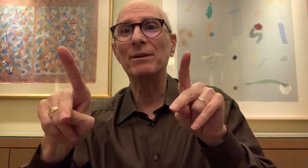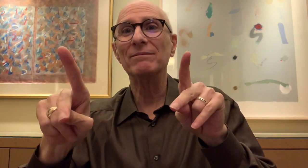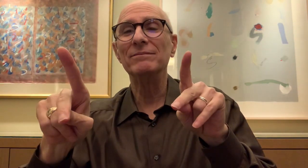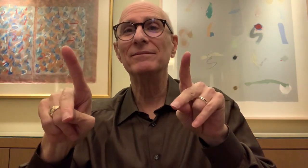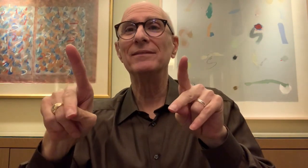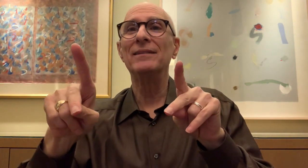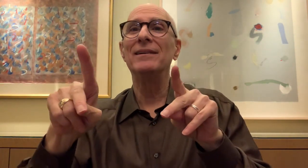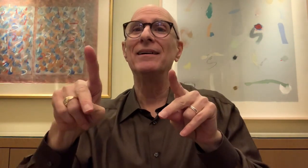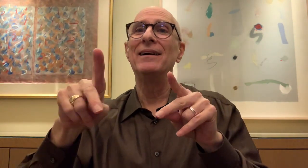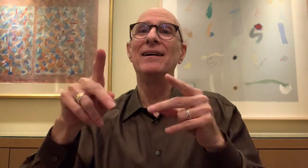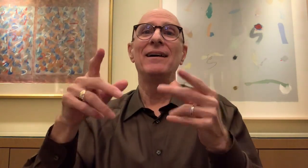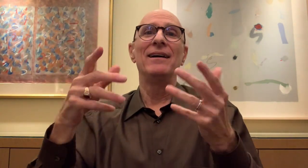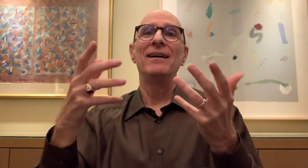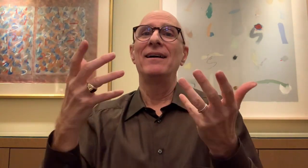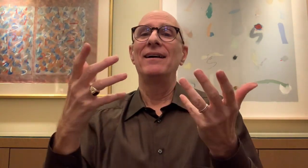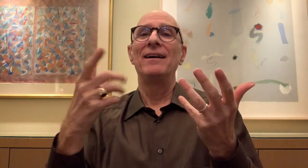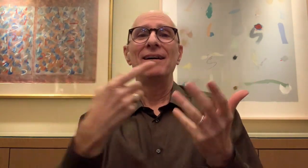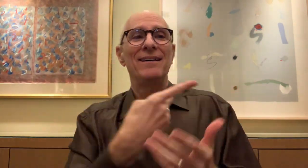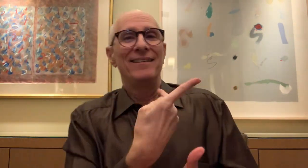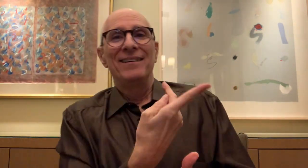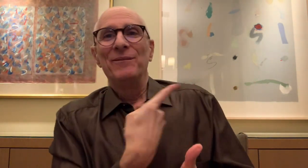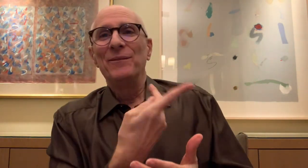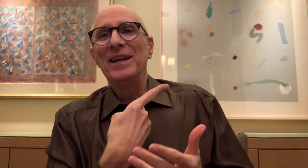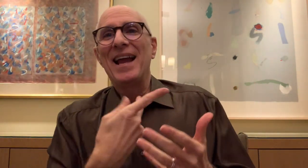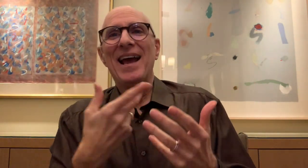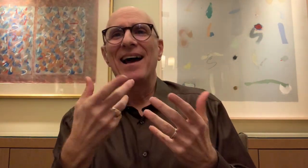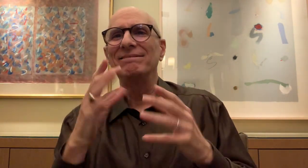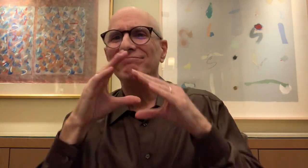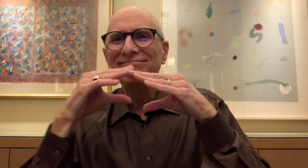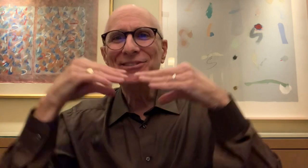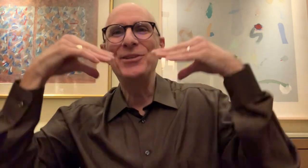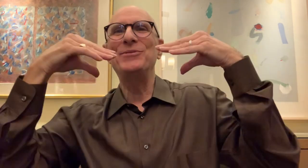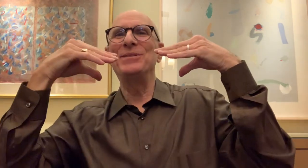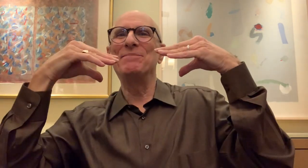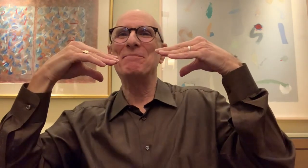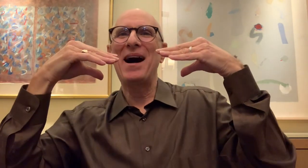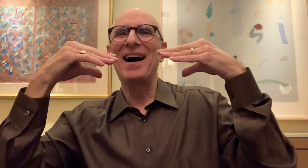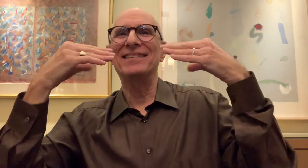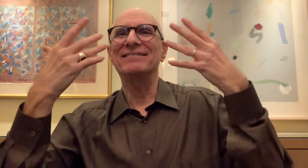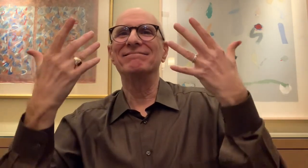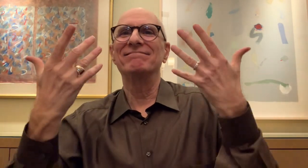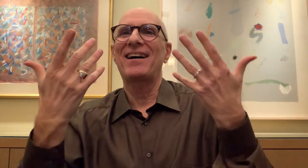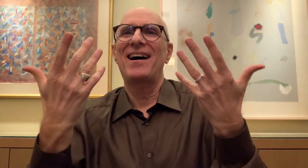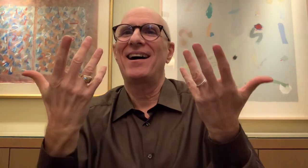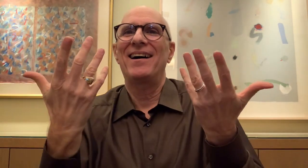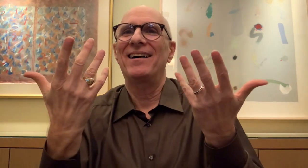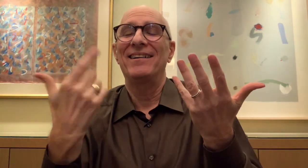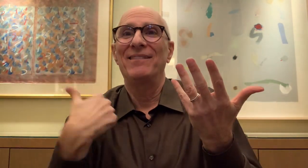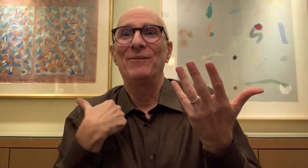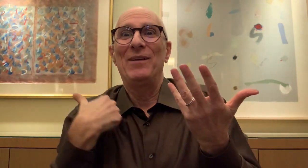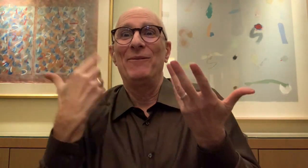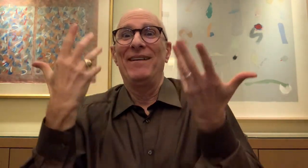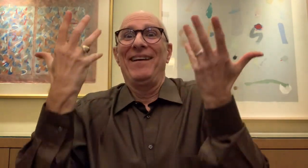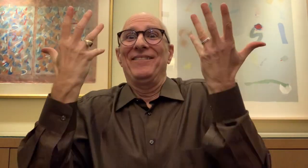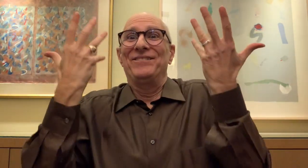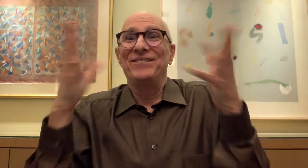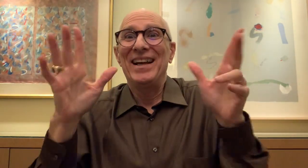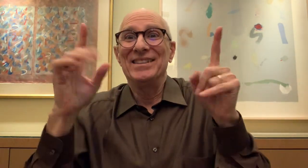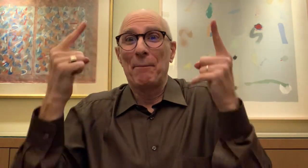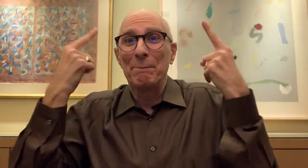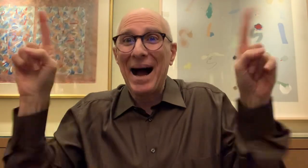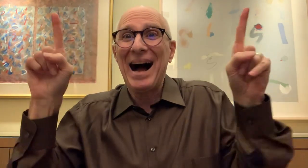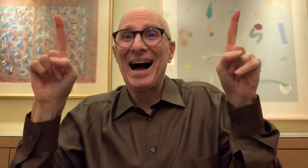We shared a smile together because we succeeded 'PAH' in setting up SDFF.